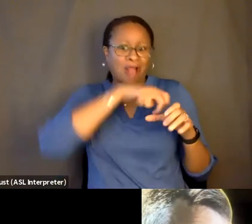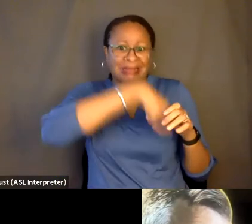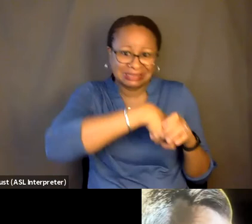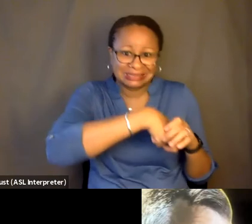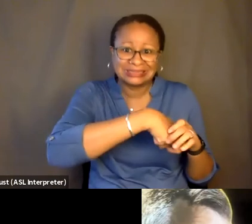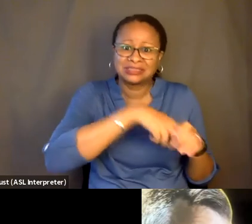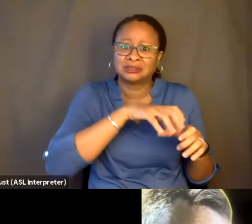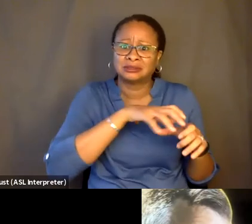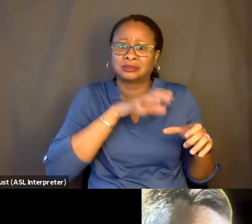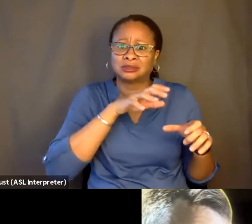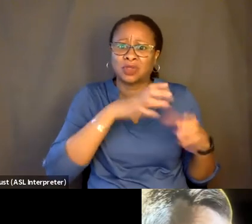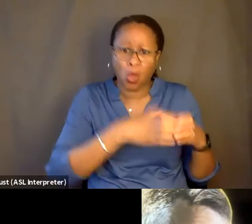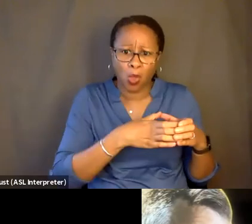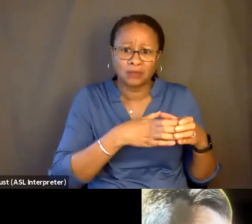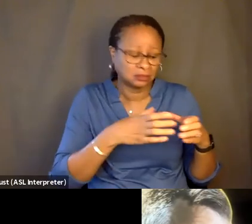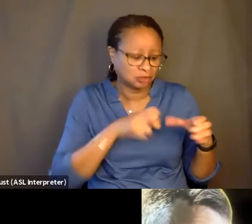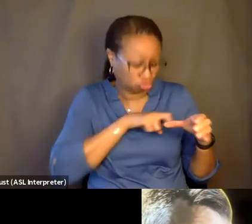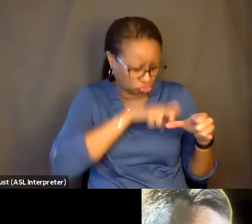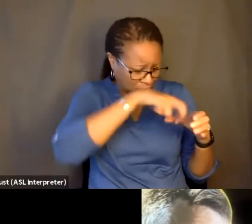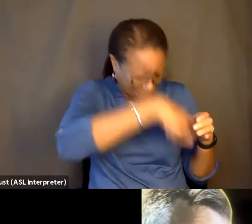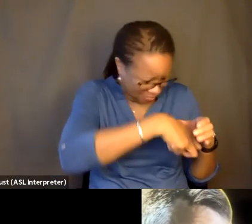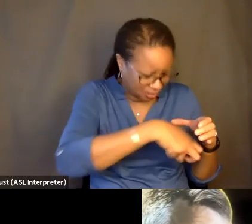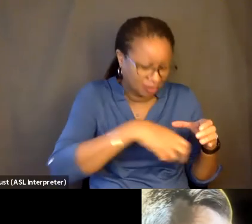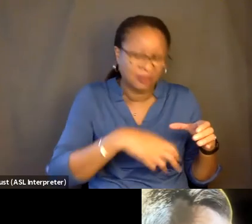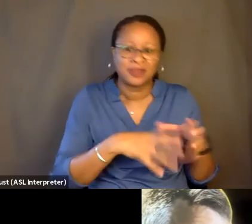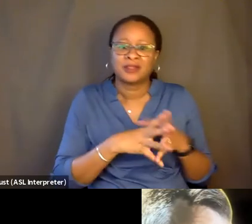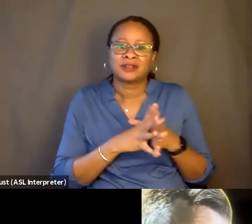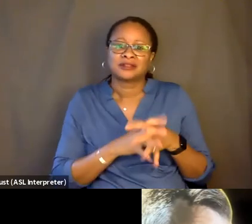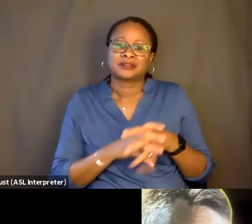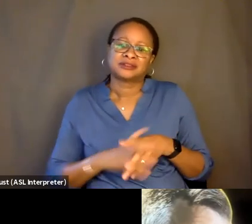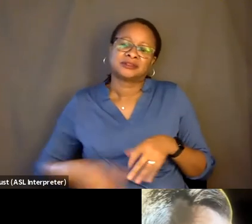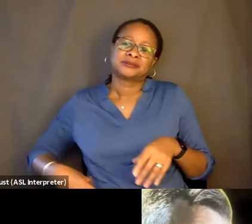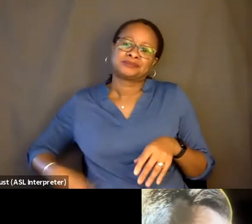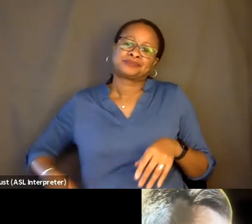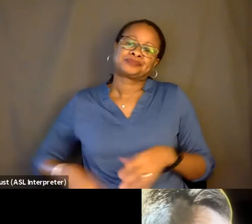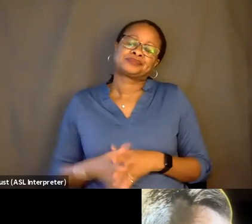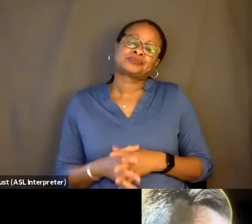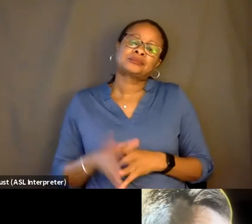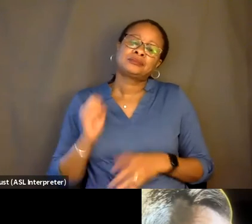And so I--